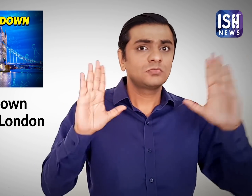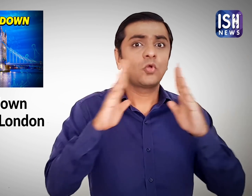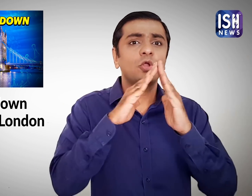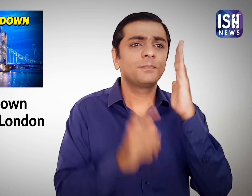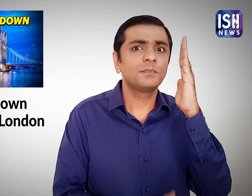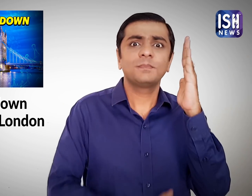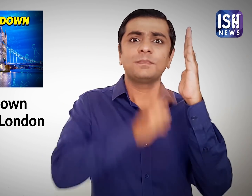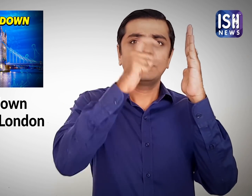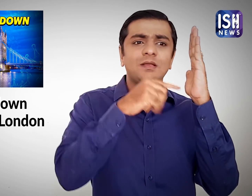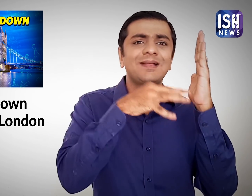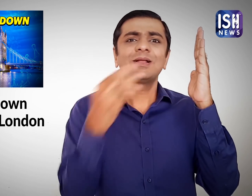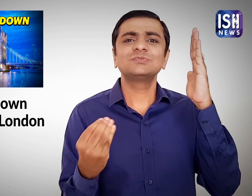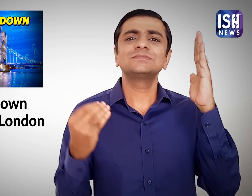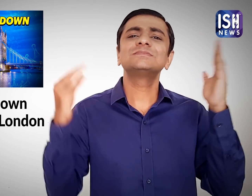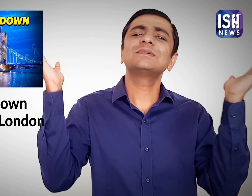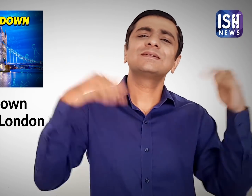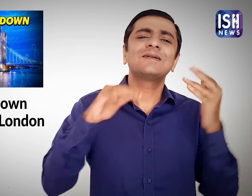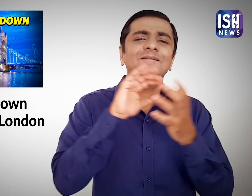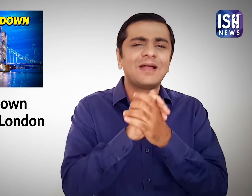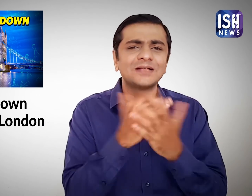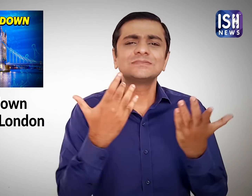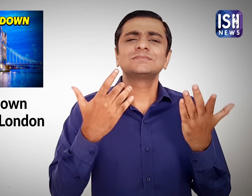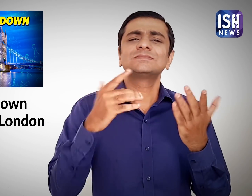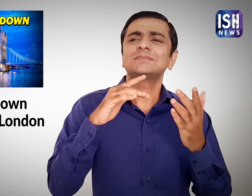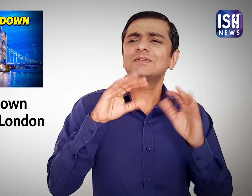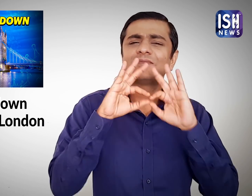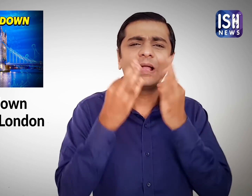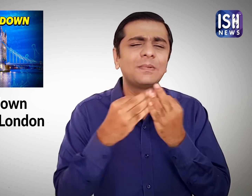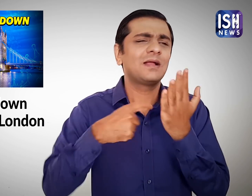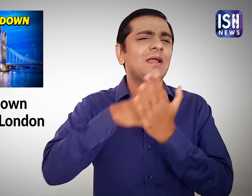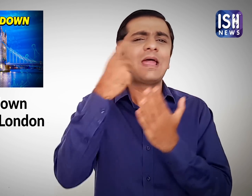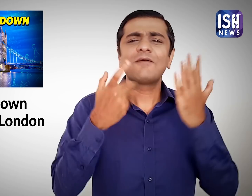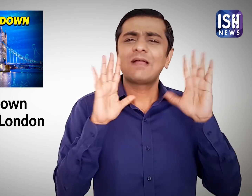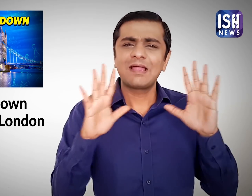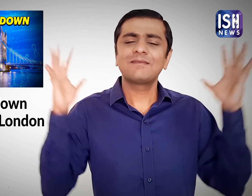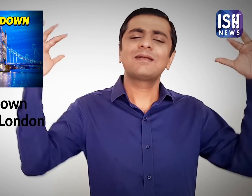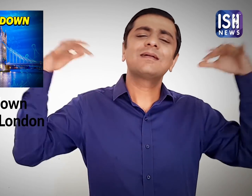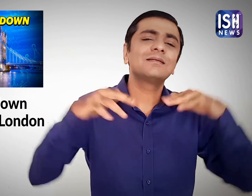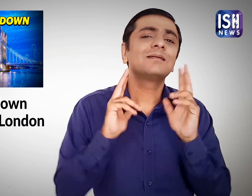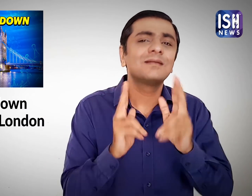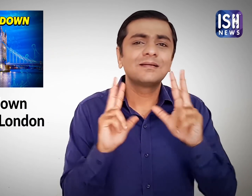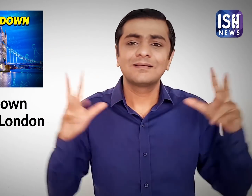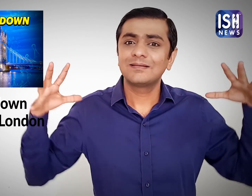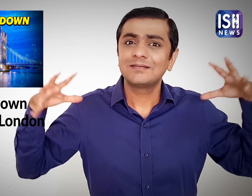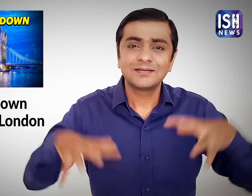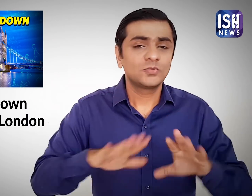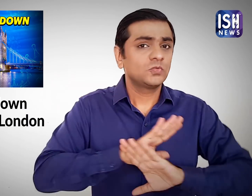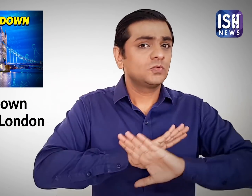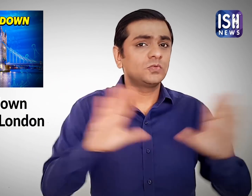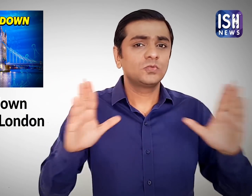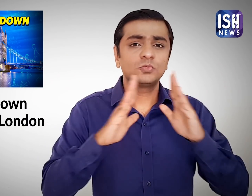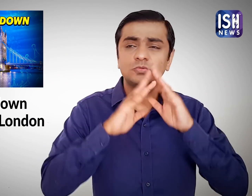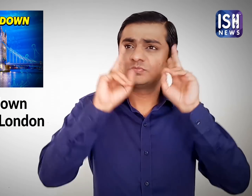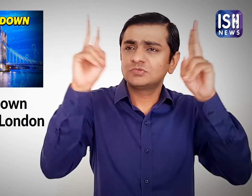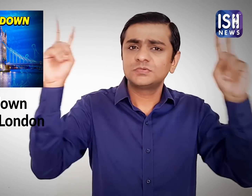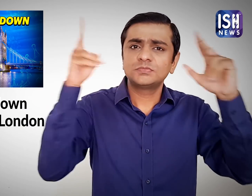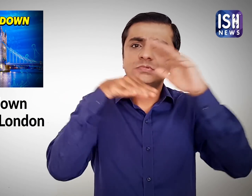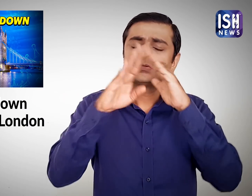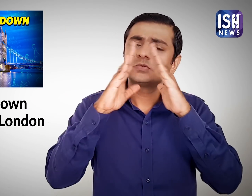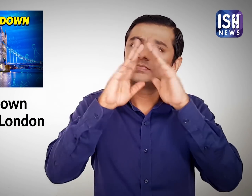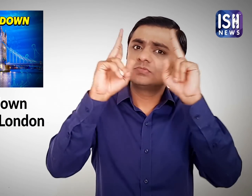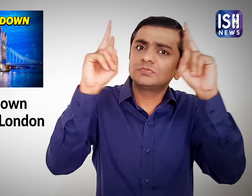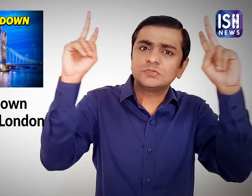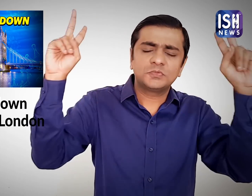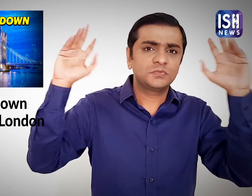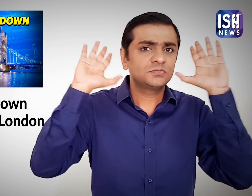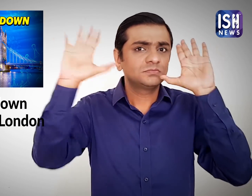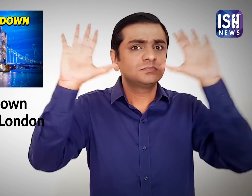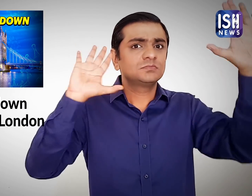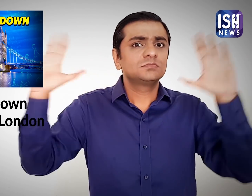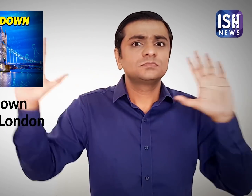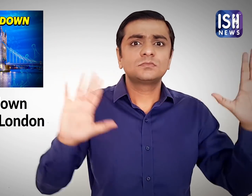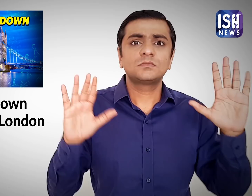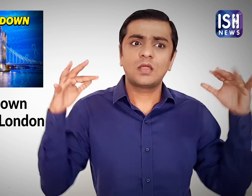People must not meet with anybody outside their household for any reason.